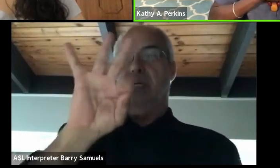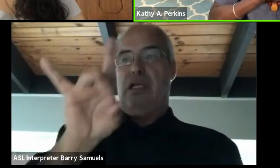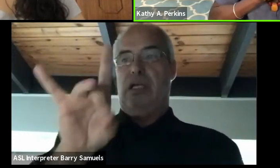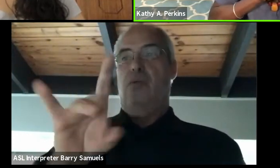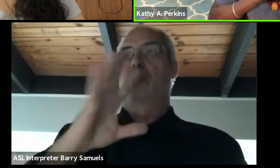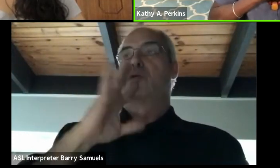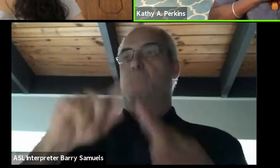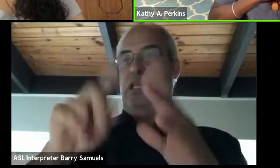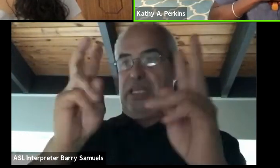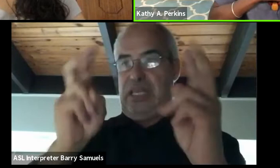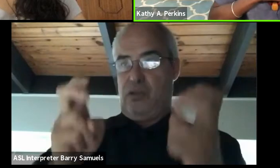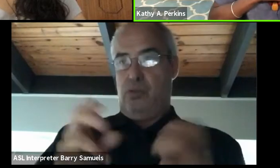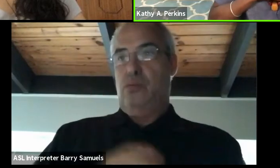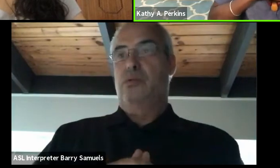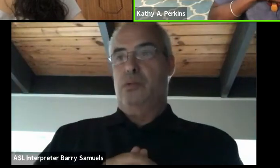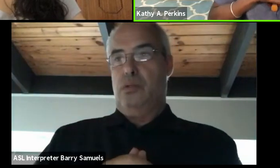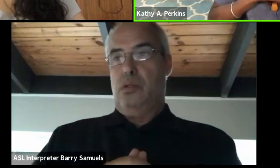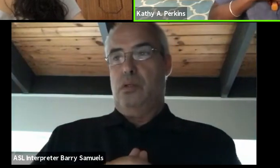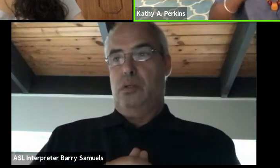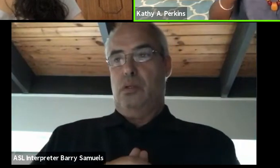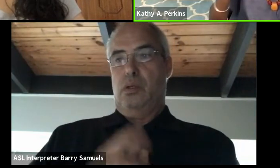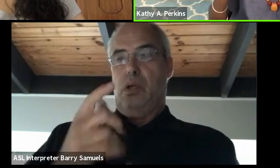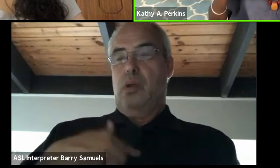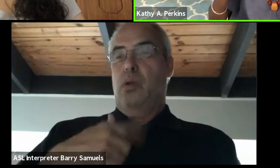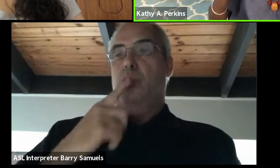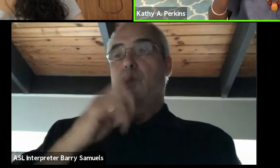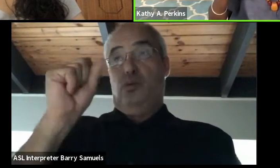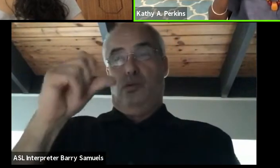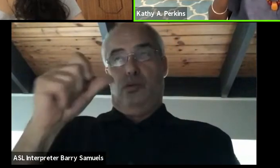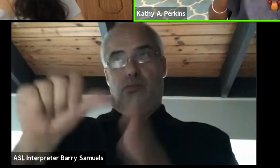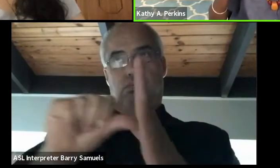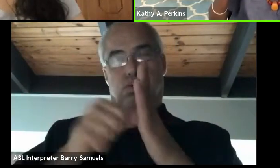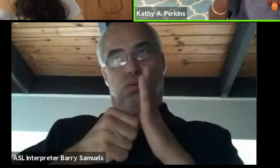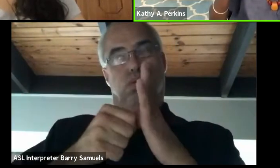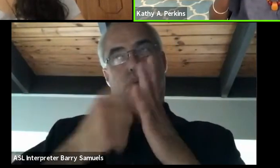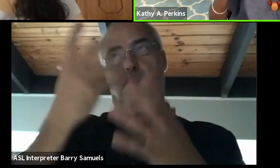and I was so impressed with Goretti,